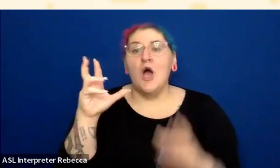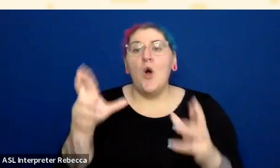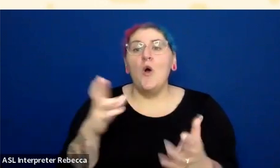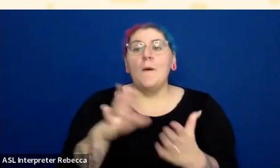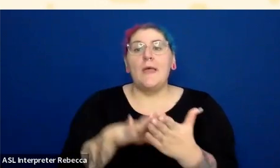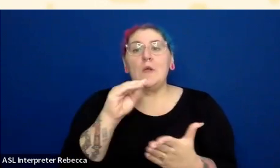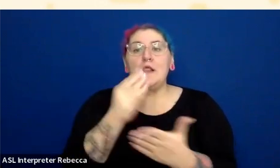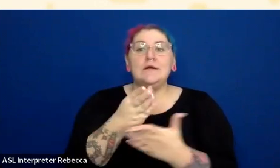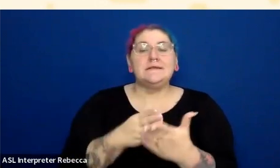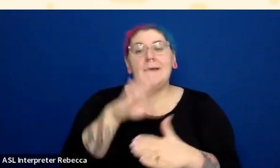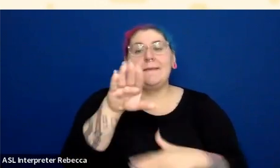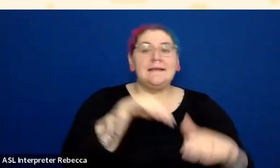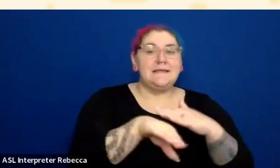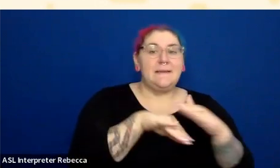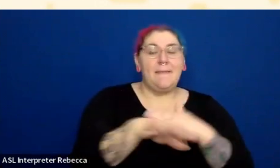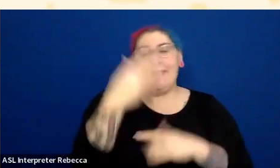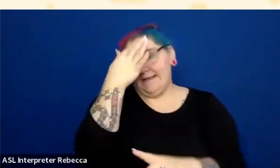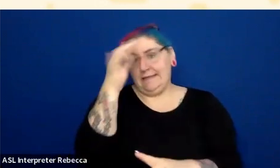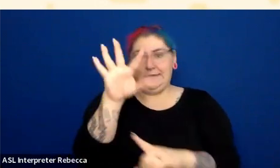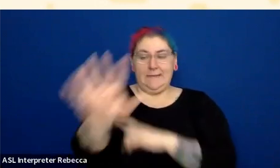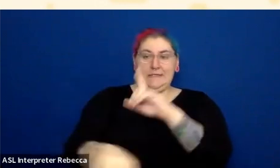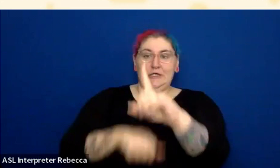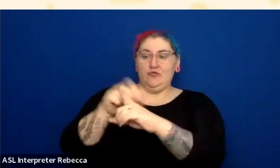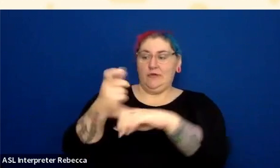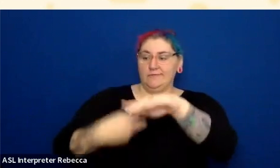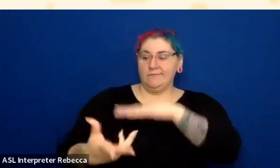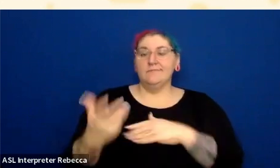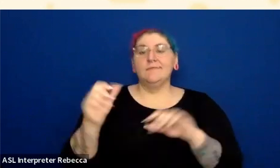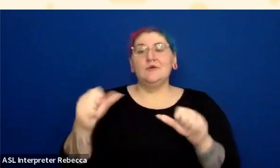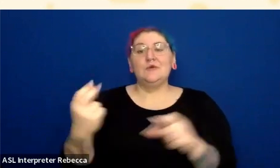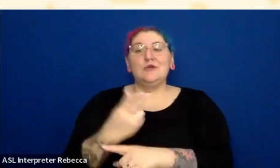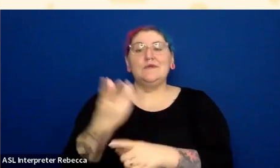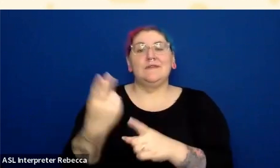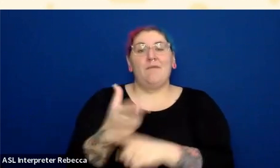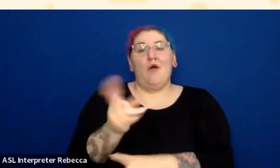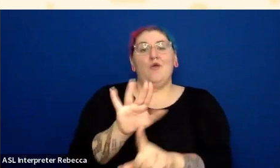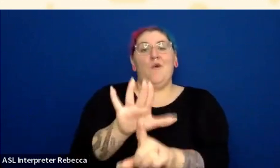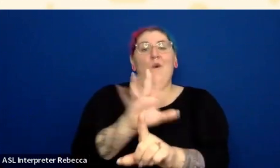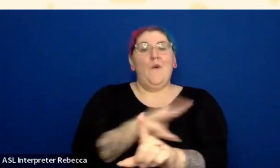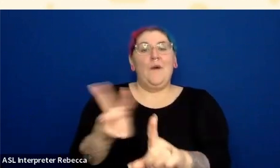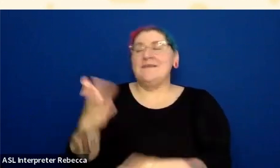to use them on your sites. Thank you to WordPress for giving me the opportunity to host some really great sessions.